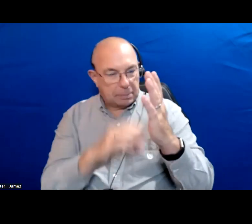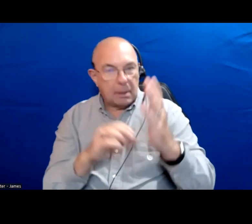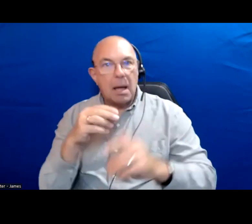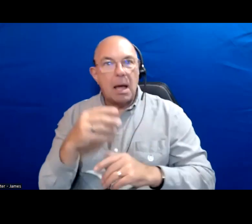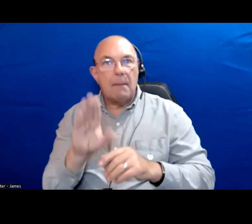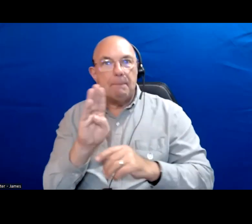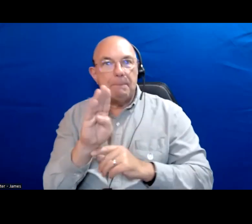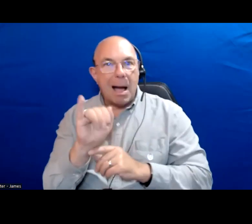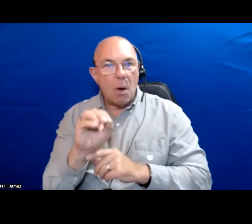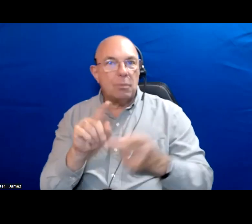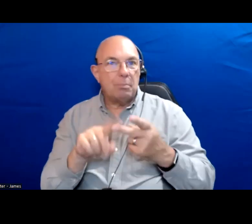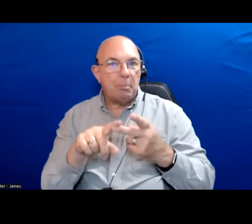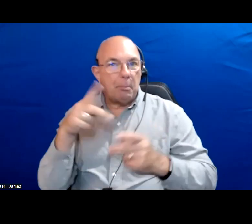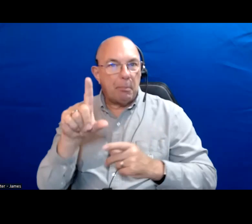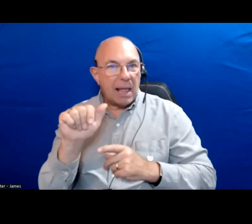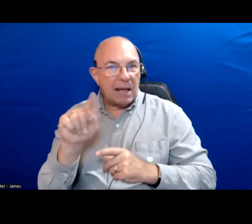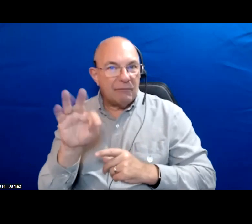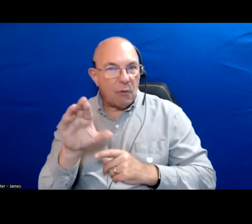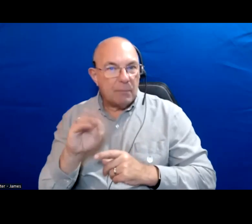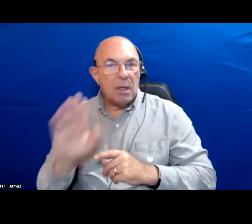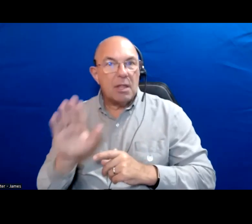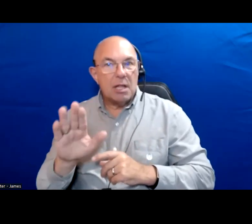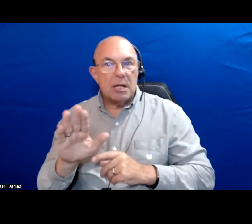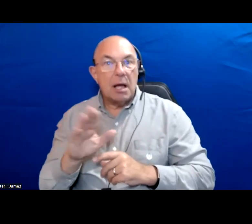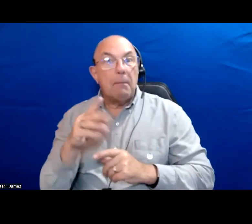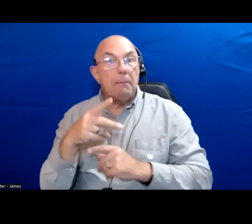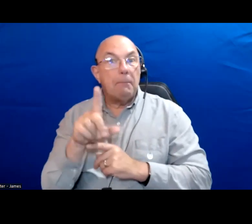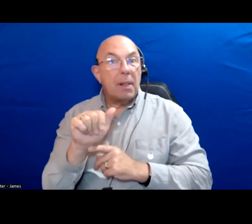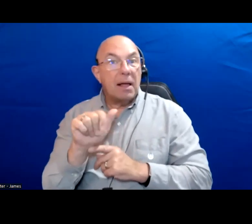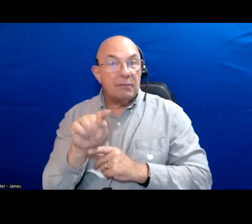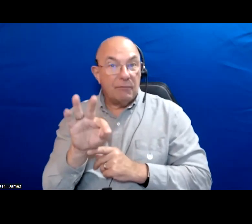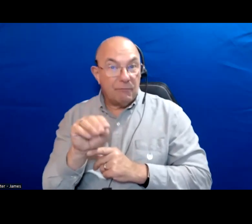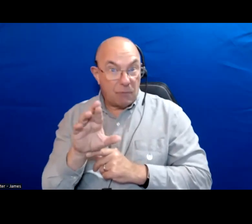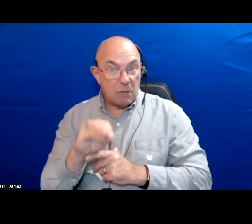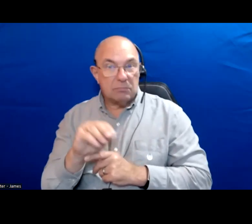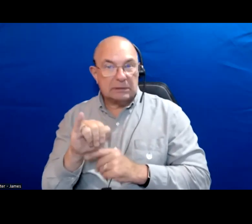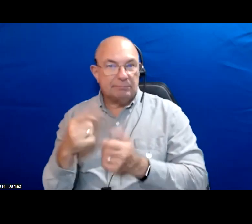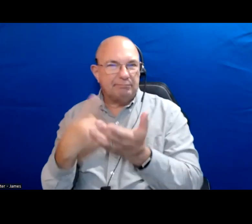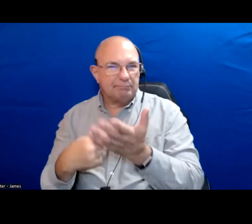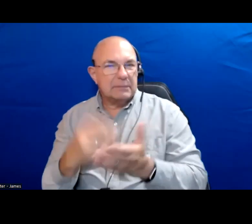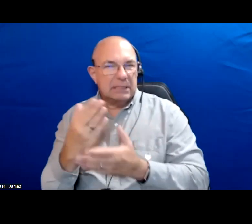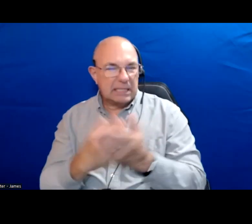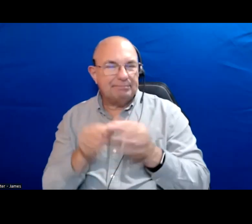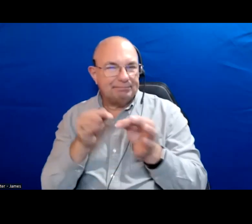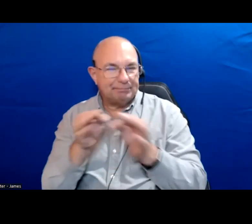So, in the platform section some of the key issues we are highlighting the been mentioned already.